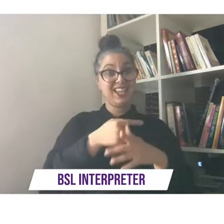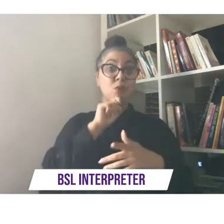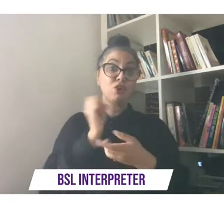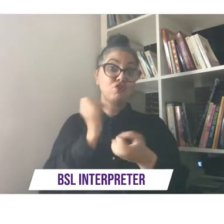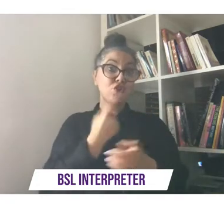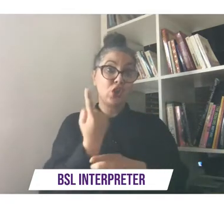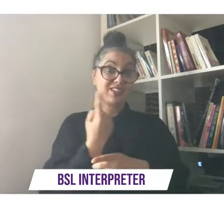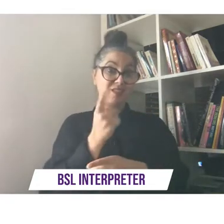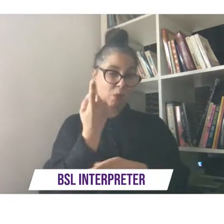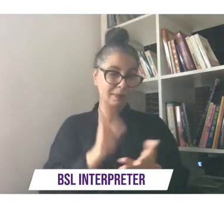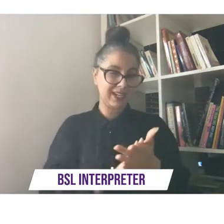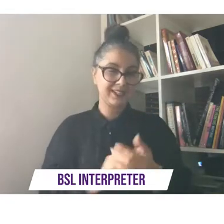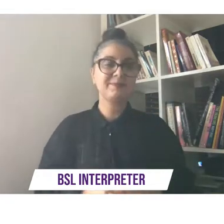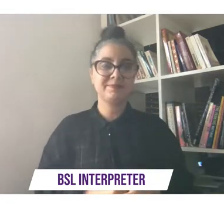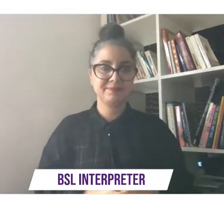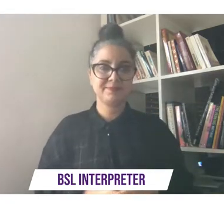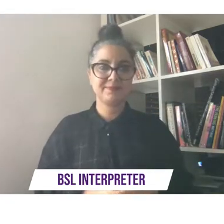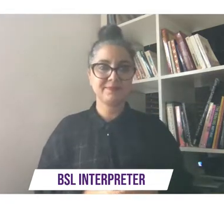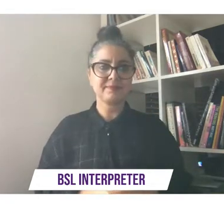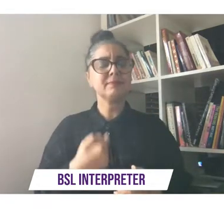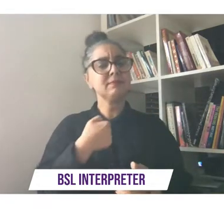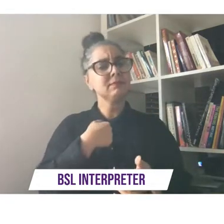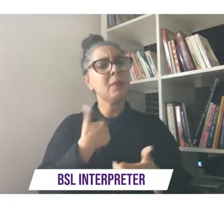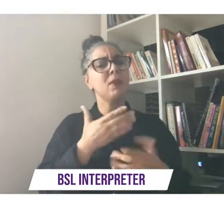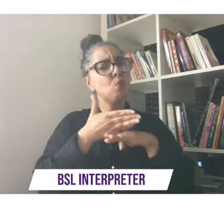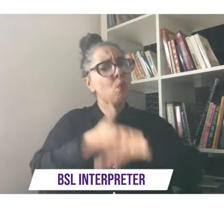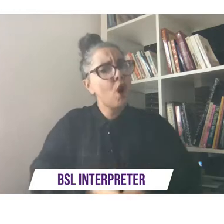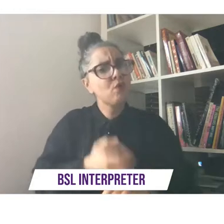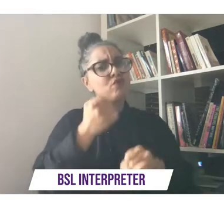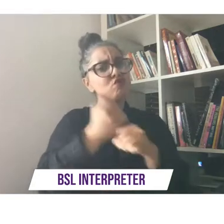um i've worked with grey eye for the last 10 or 11 years now as a